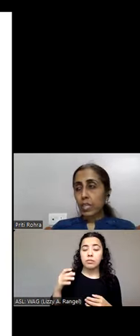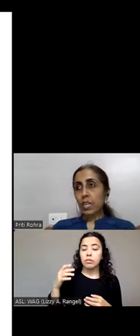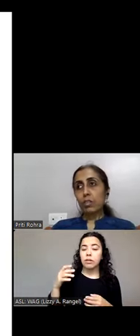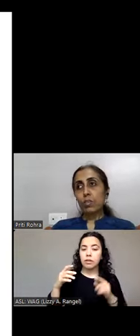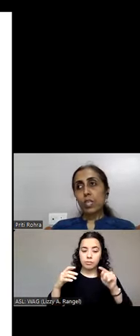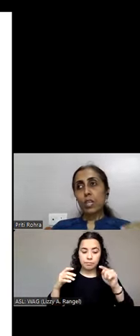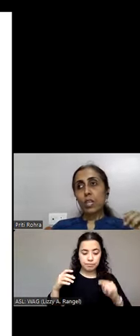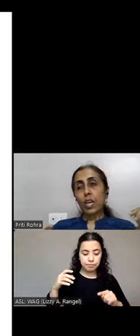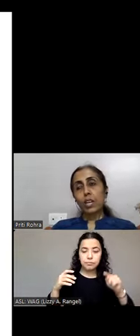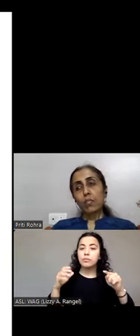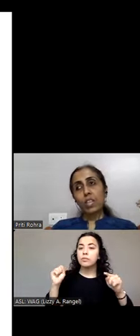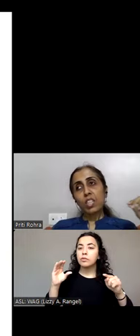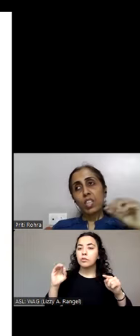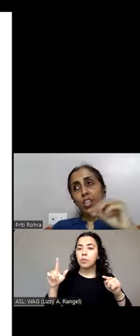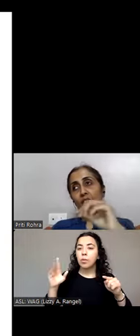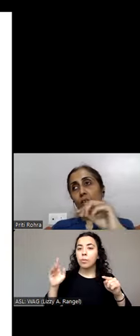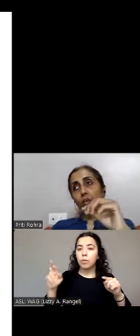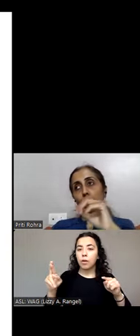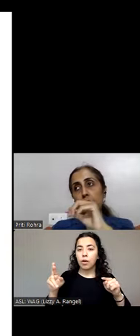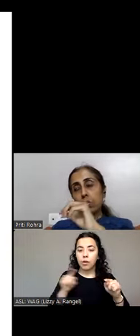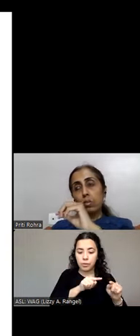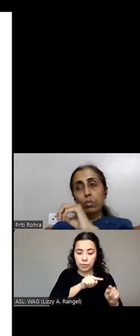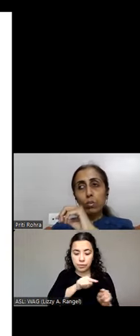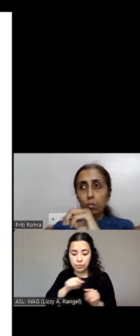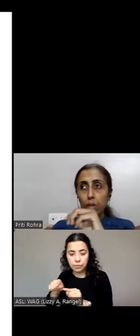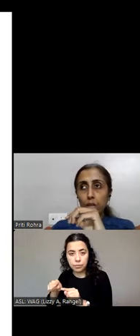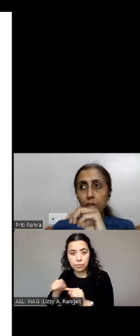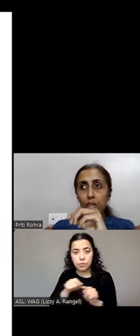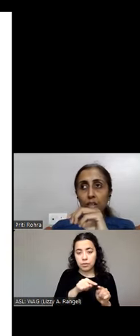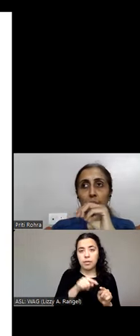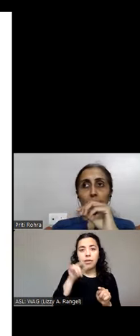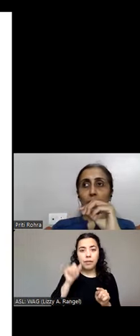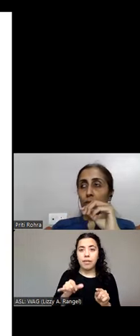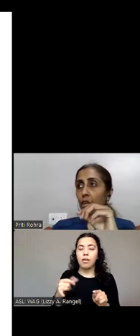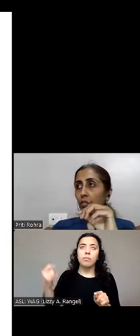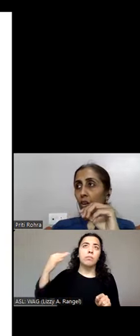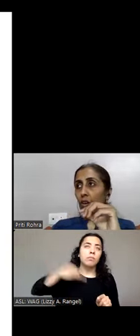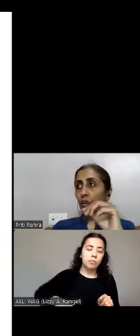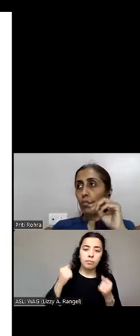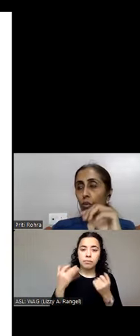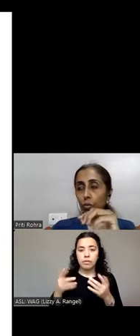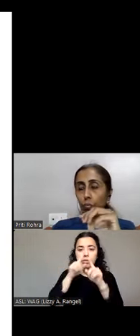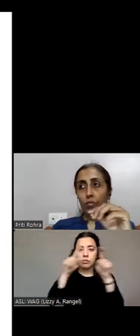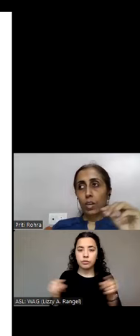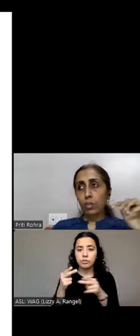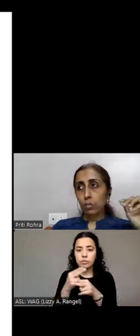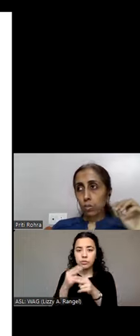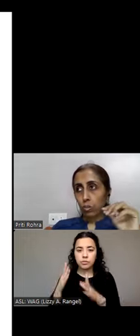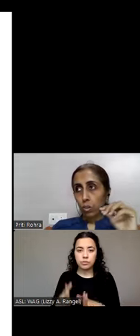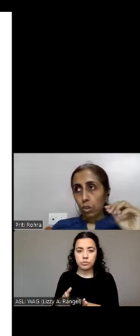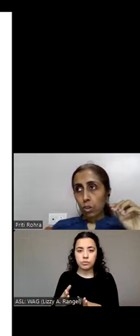designs they are a very horizontal scroll bar. It becomes very difficult for magnified users,